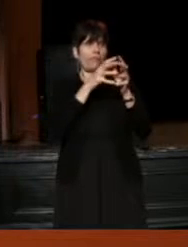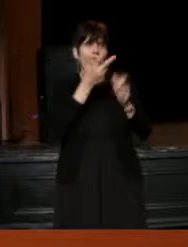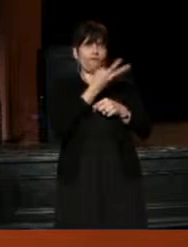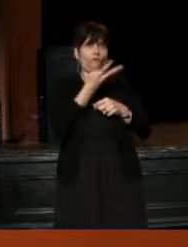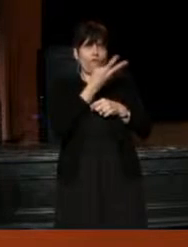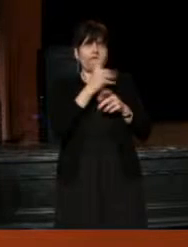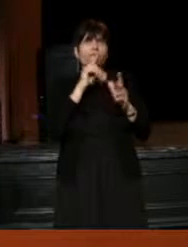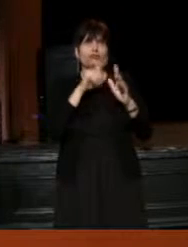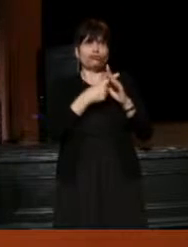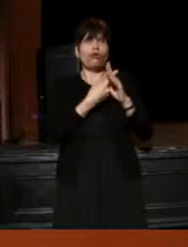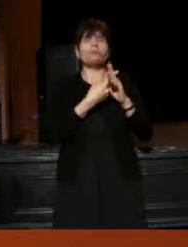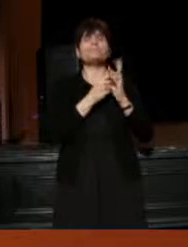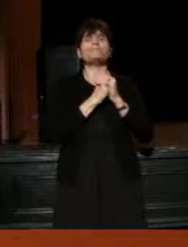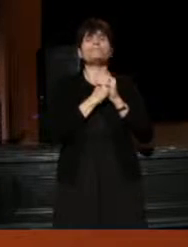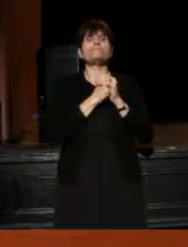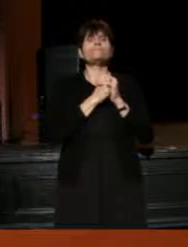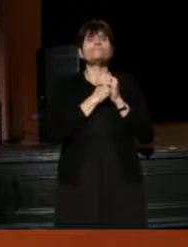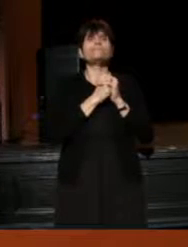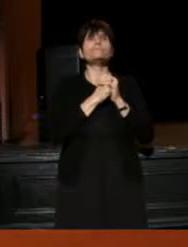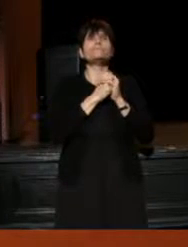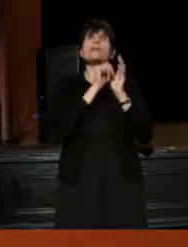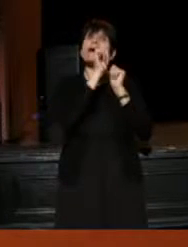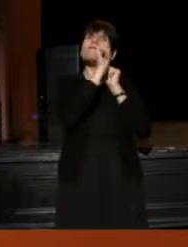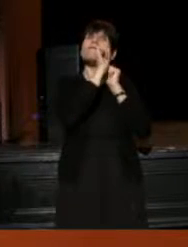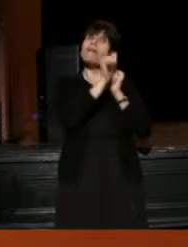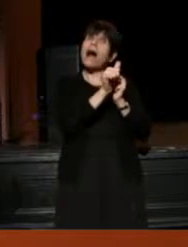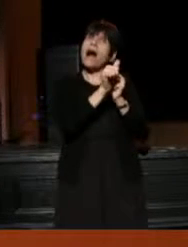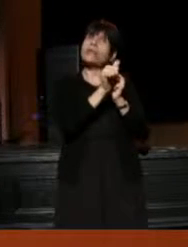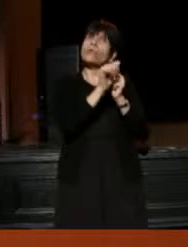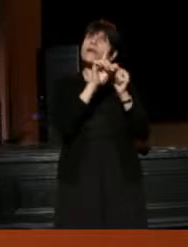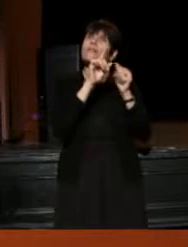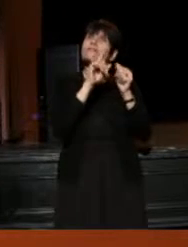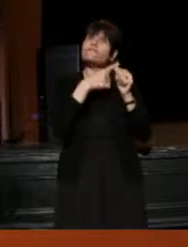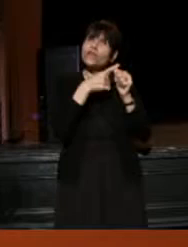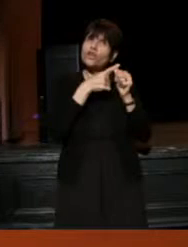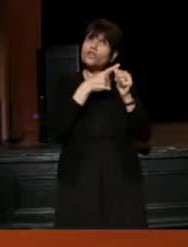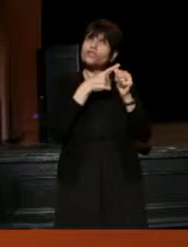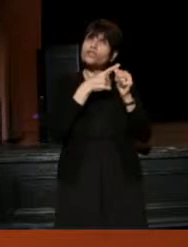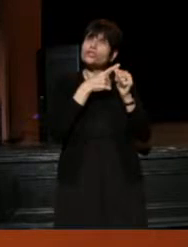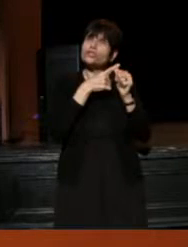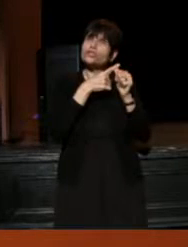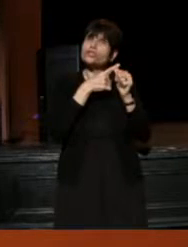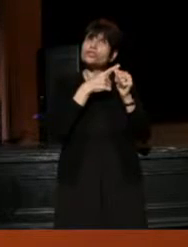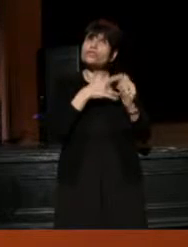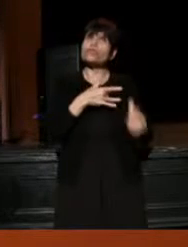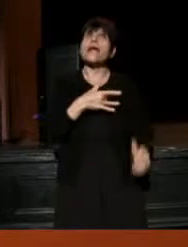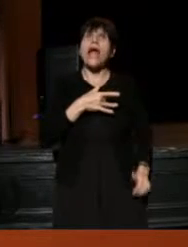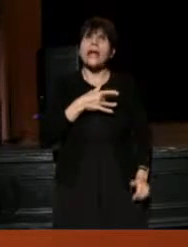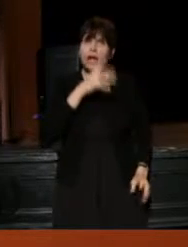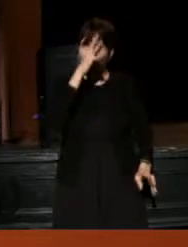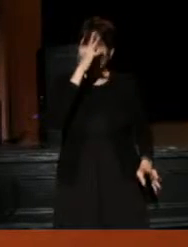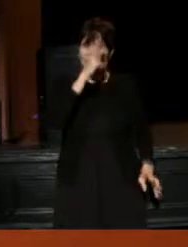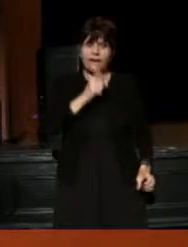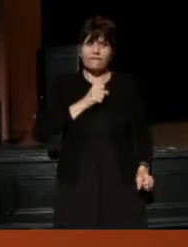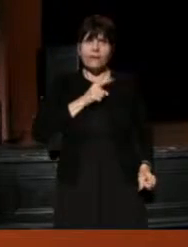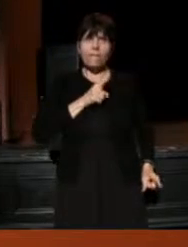and it was about following the first creative impulse of that revolution,